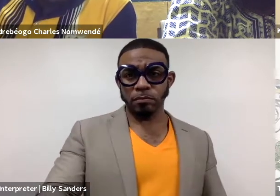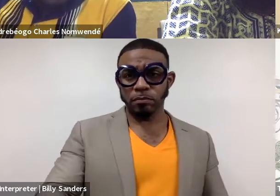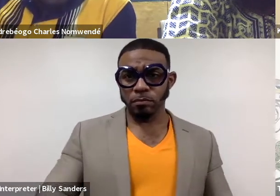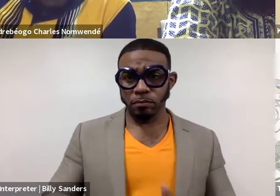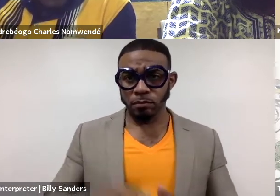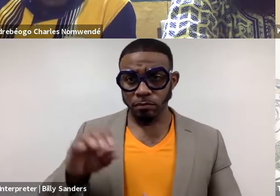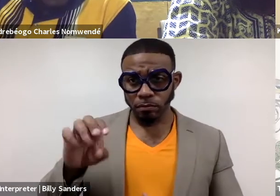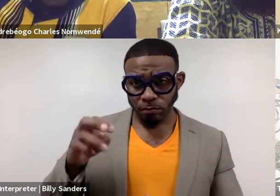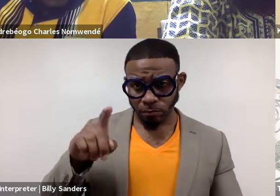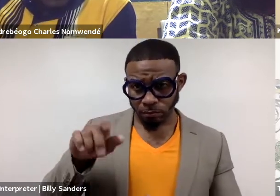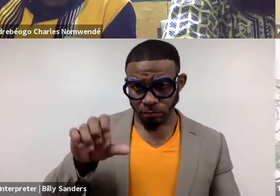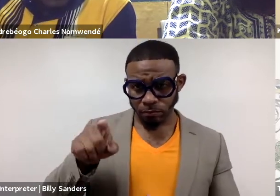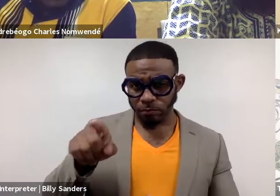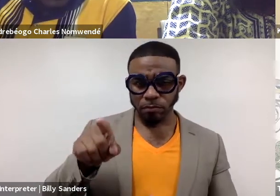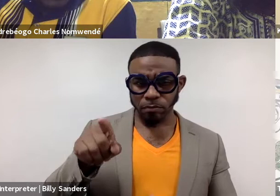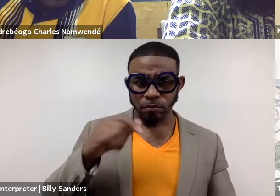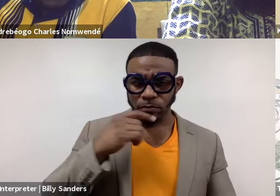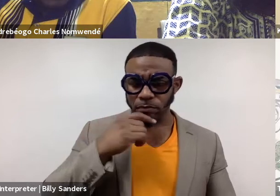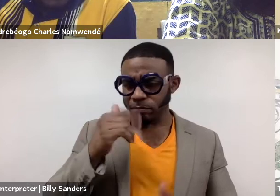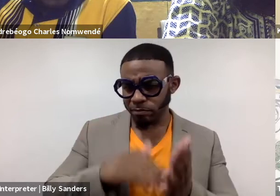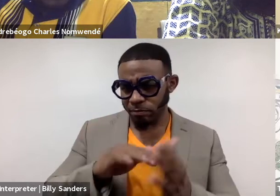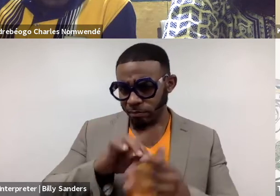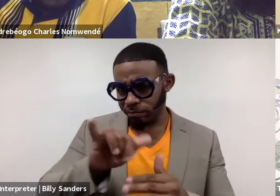just to repeat the question for you,